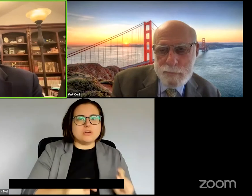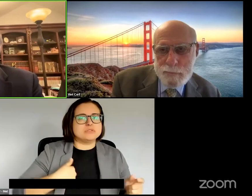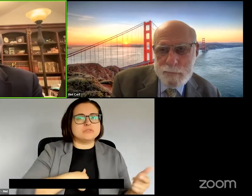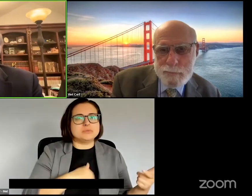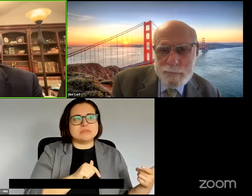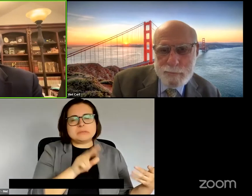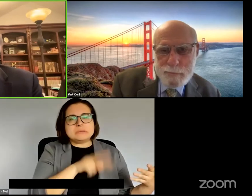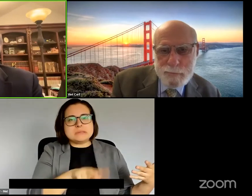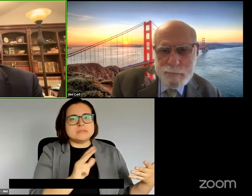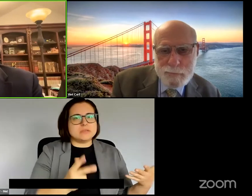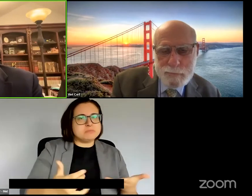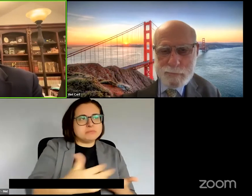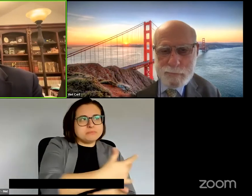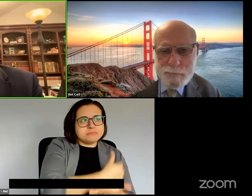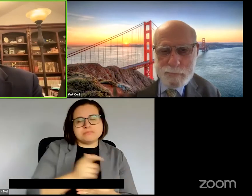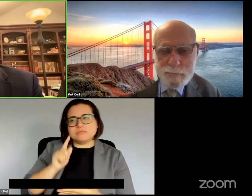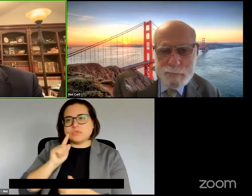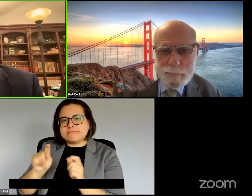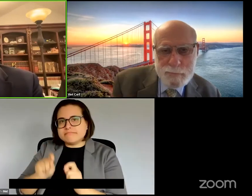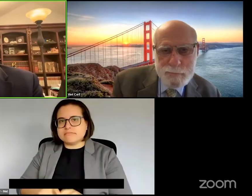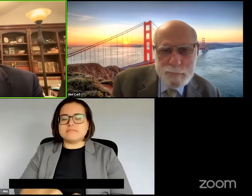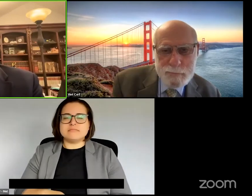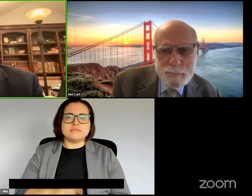So we want to make sure that by the end of the day we've gotten a really pretty good